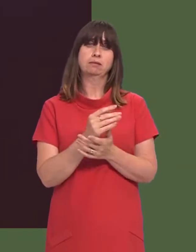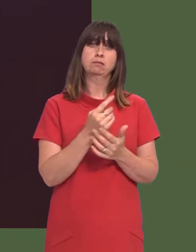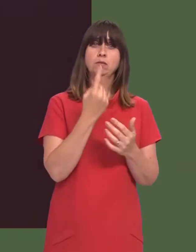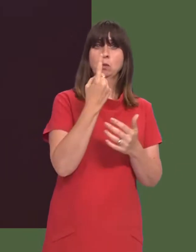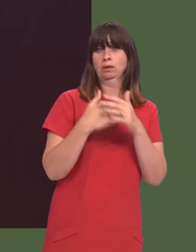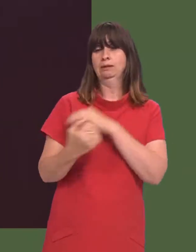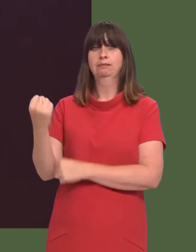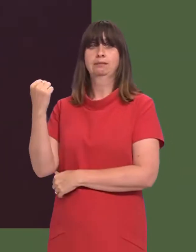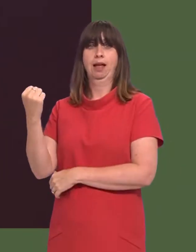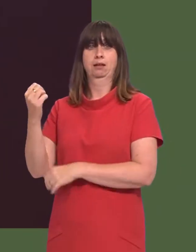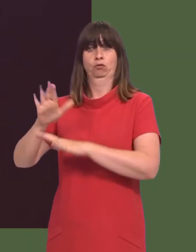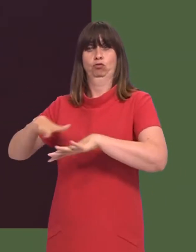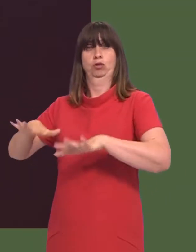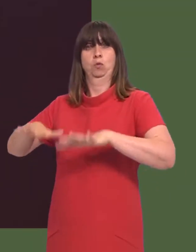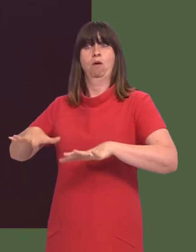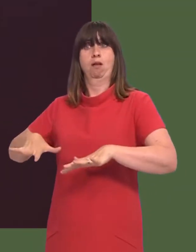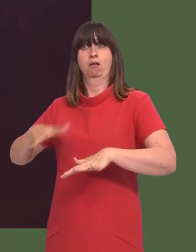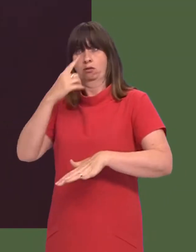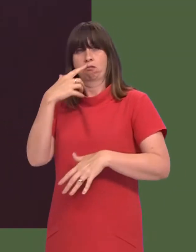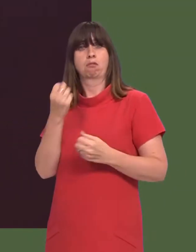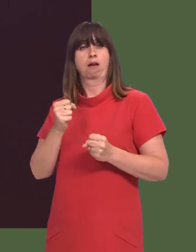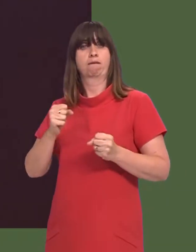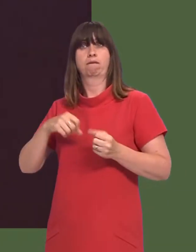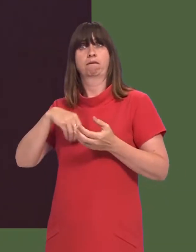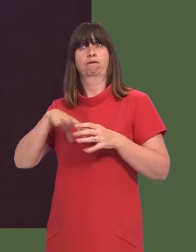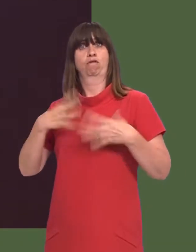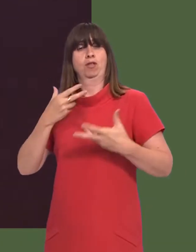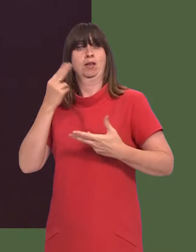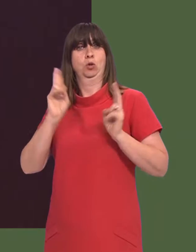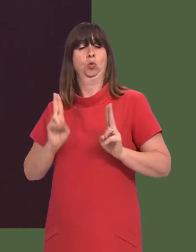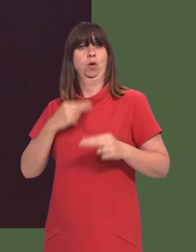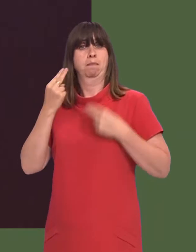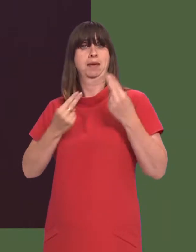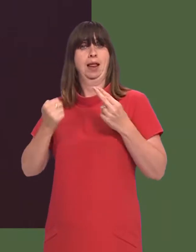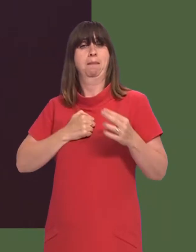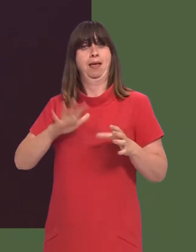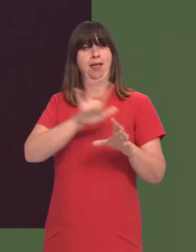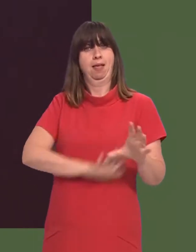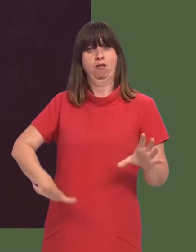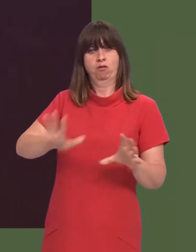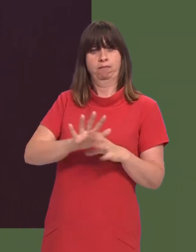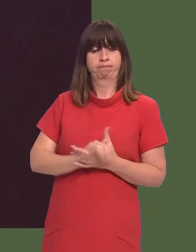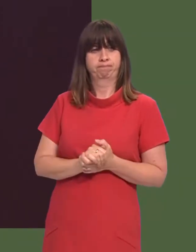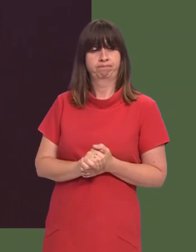This means that more than one in 10 of all children in Wales who are eligible for free school meals reside within my county borough.